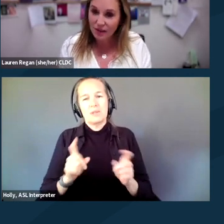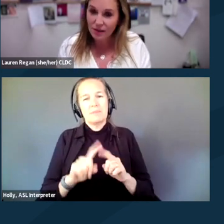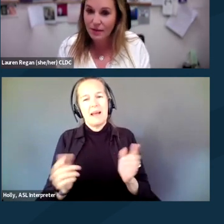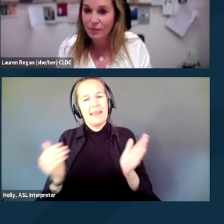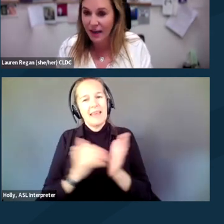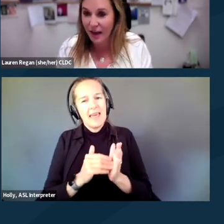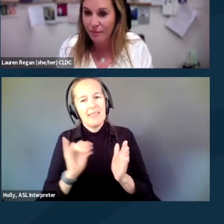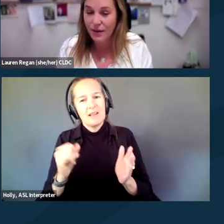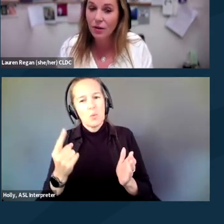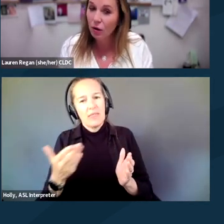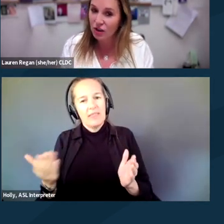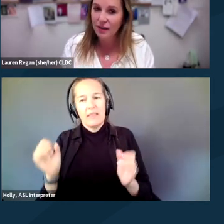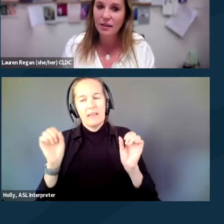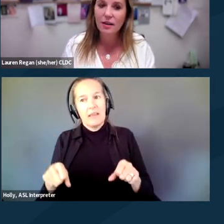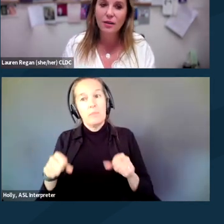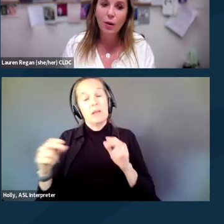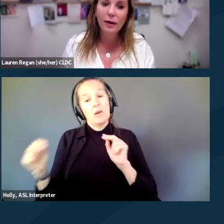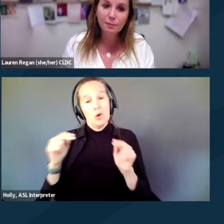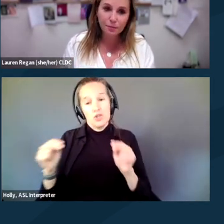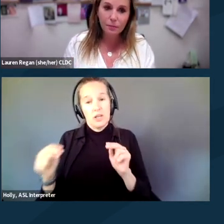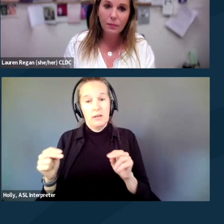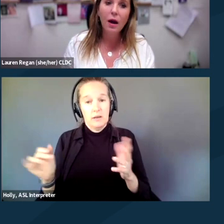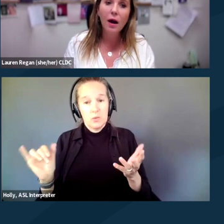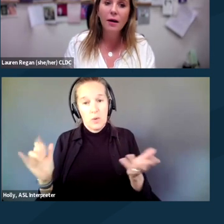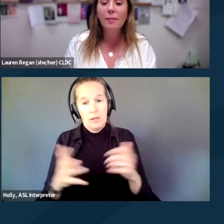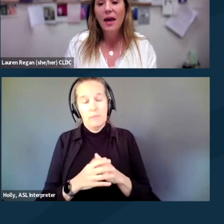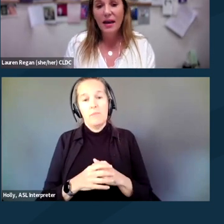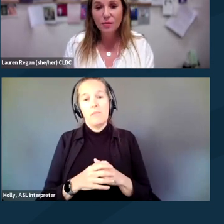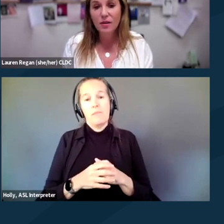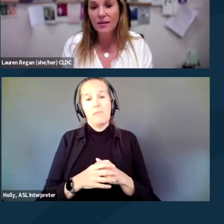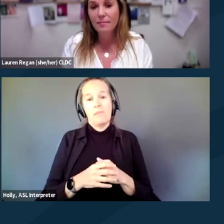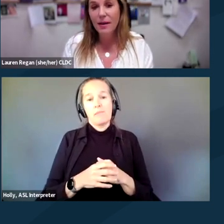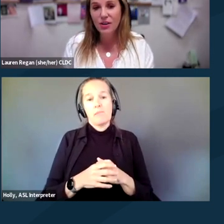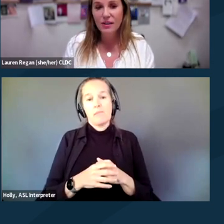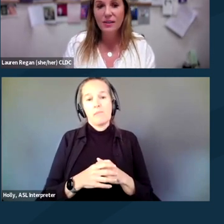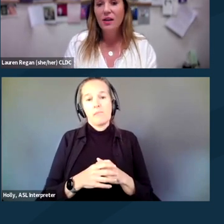that sometimes can be negotiated as well. As was already mentioned,